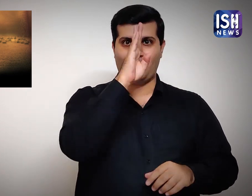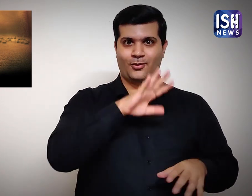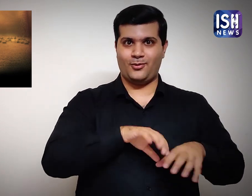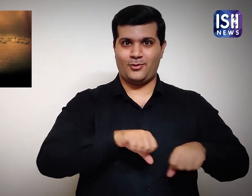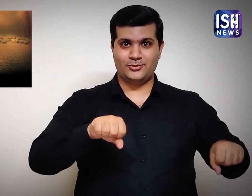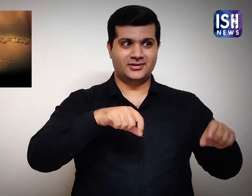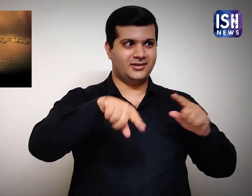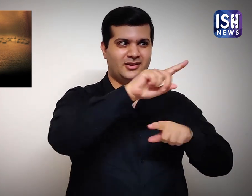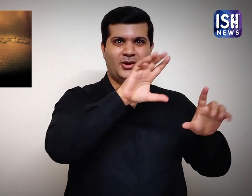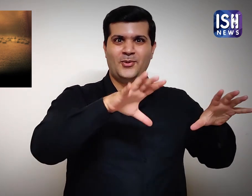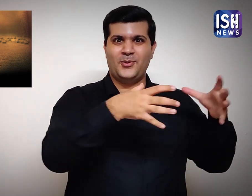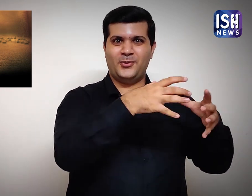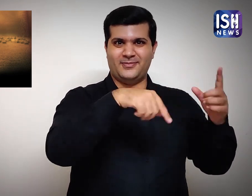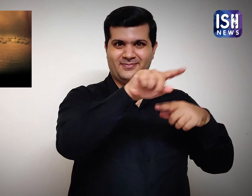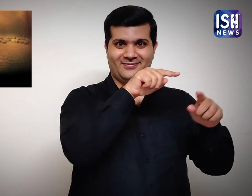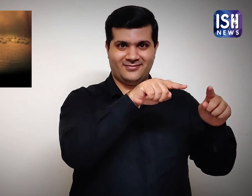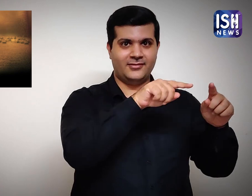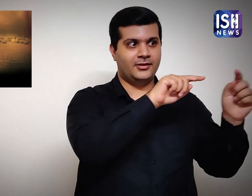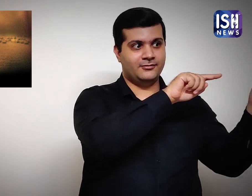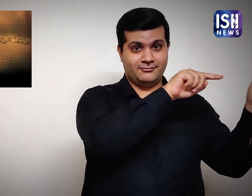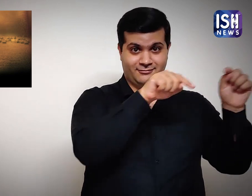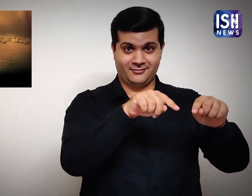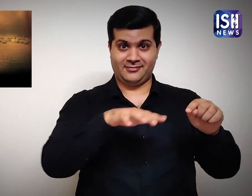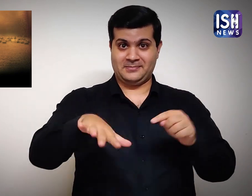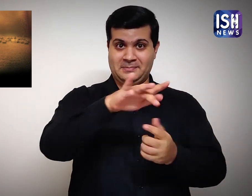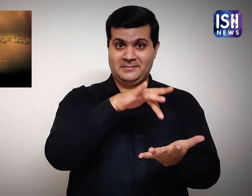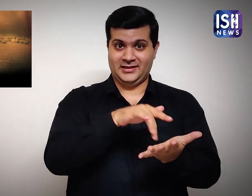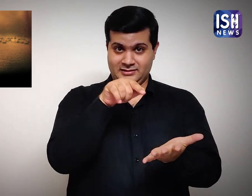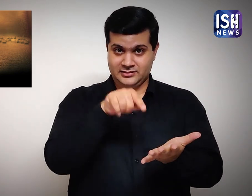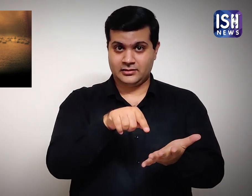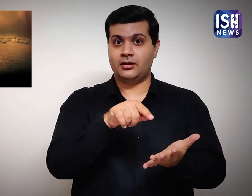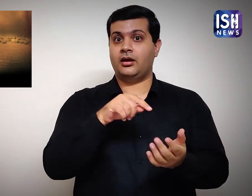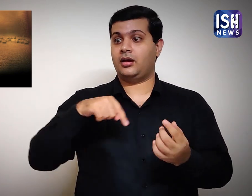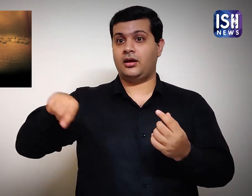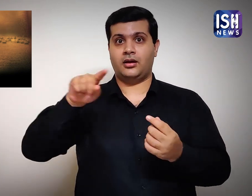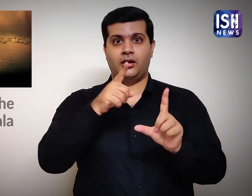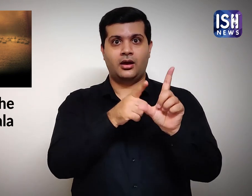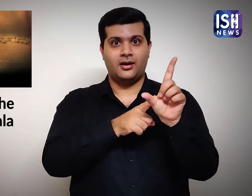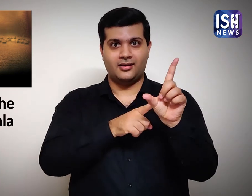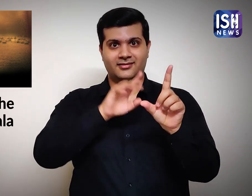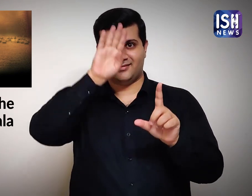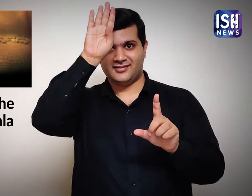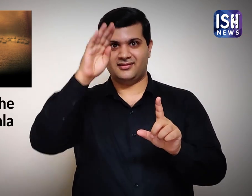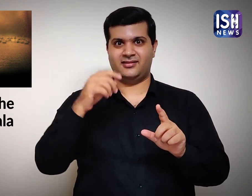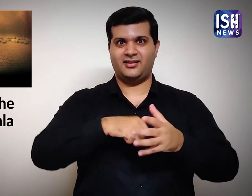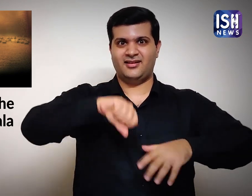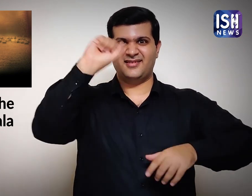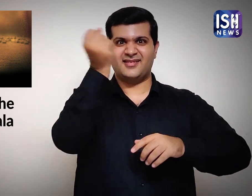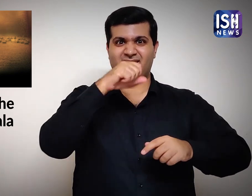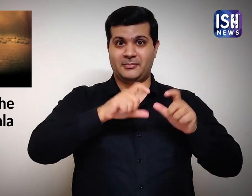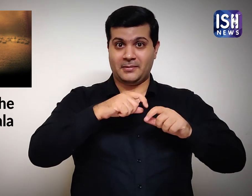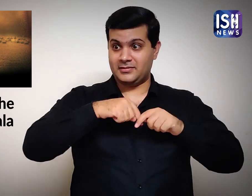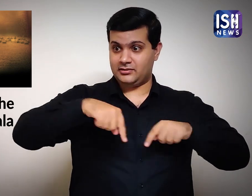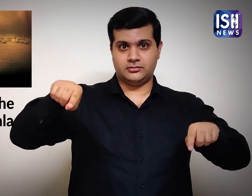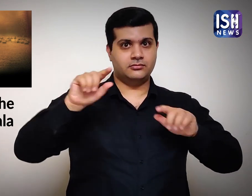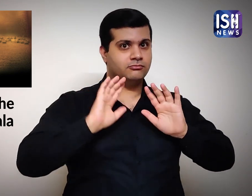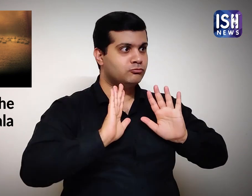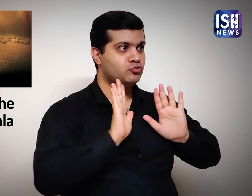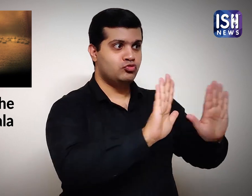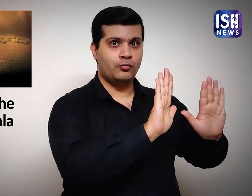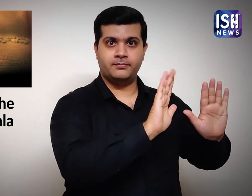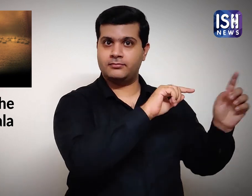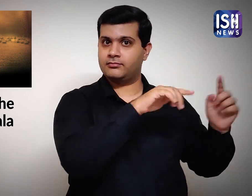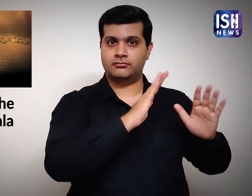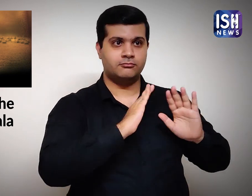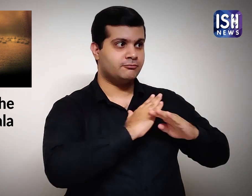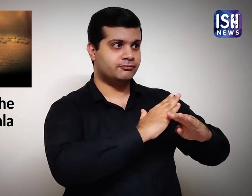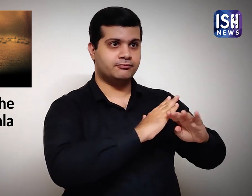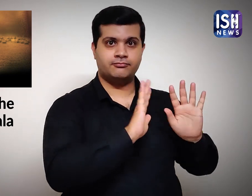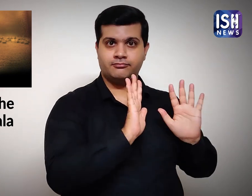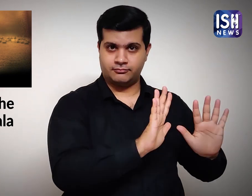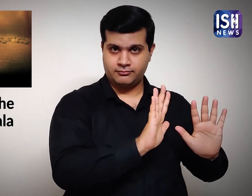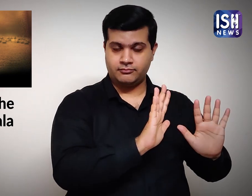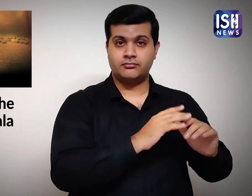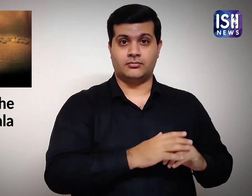Hussain's troop were blocked by Yazid’s army.